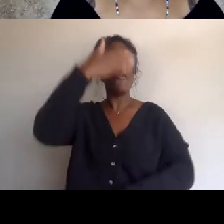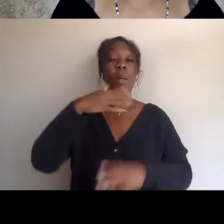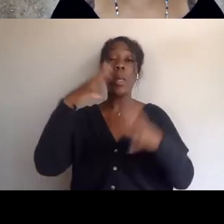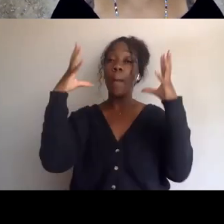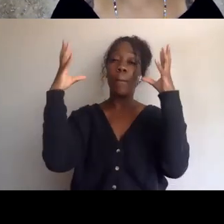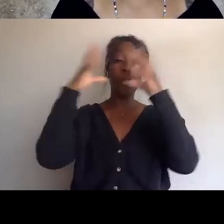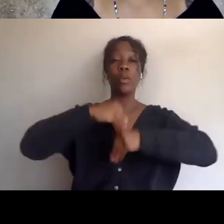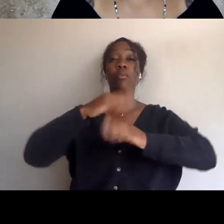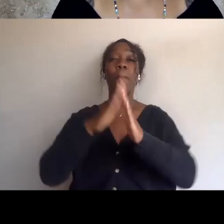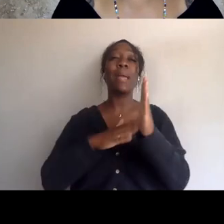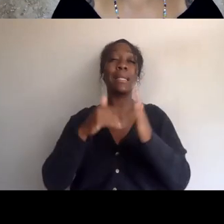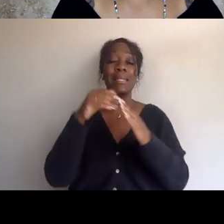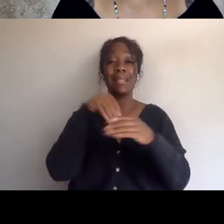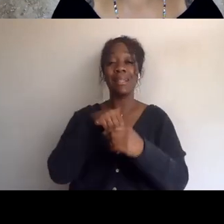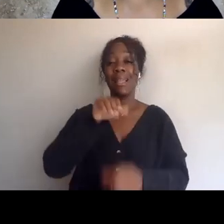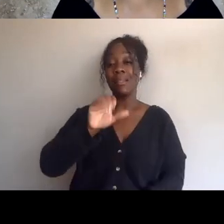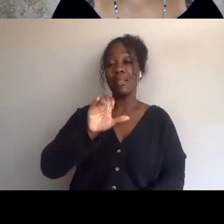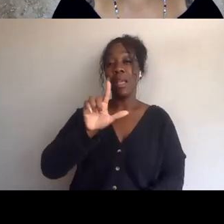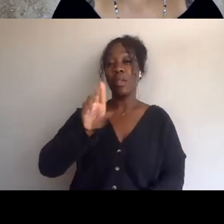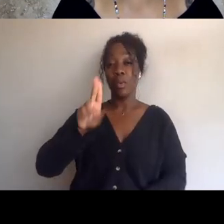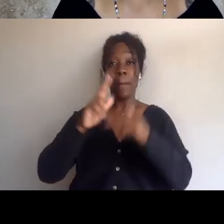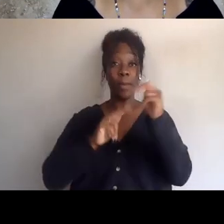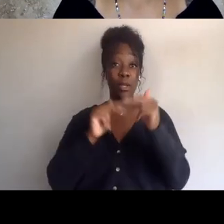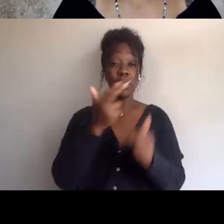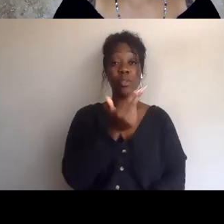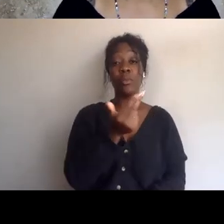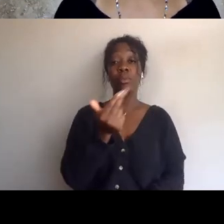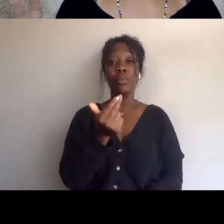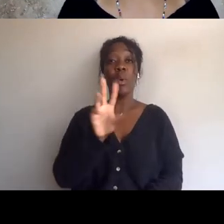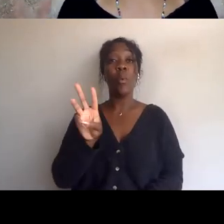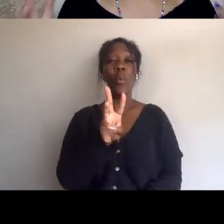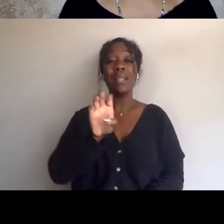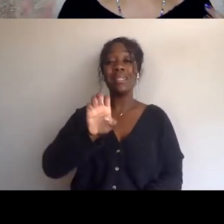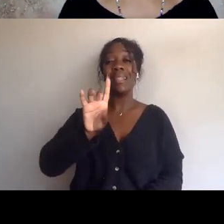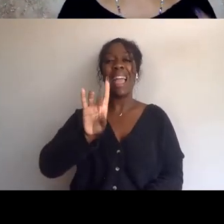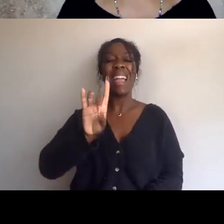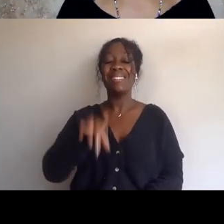at the ACLU building at 1313 West 8th Street, standing right in front